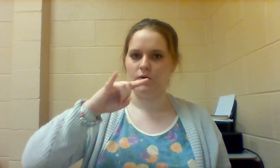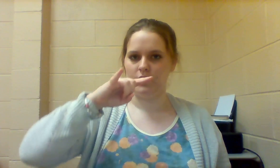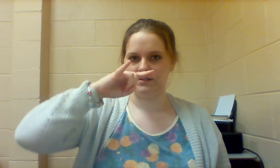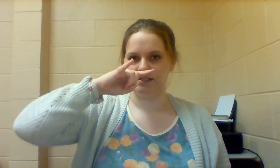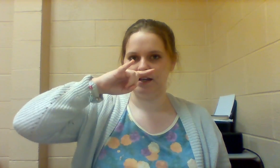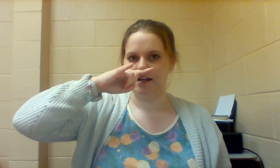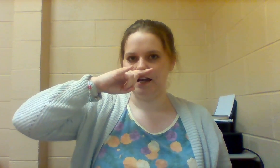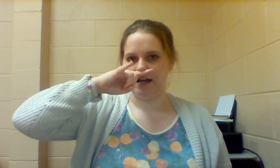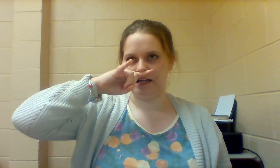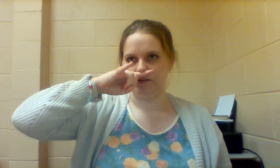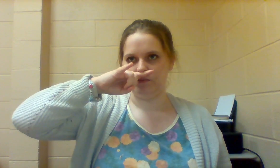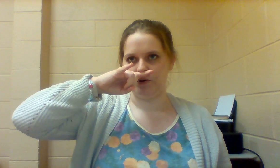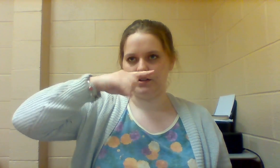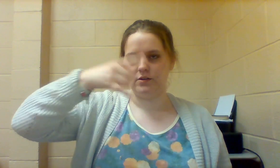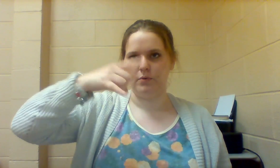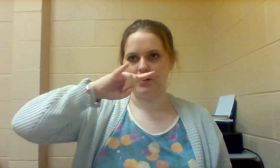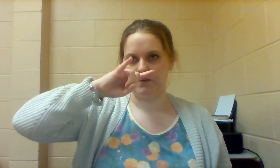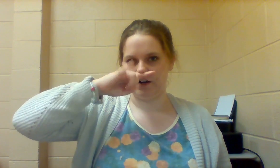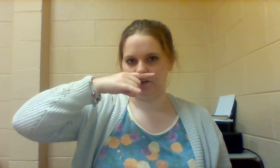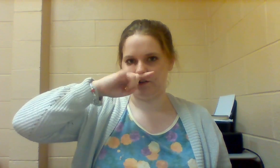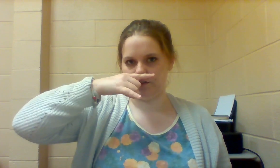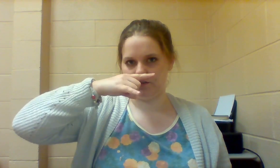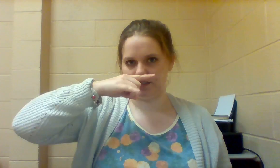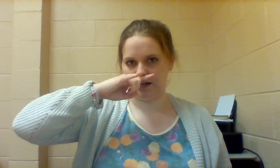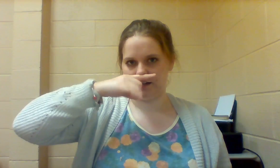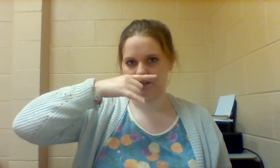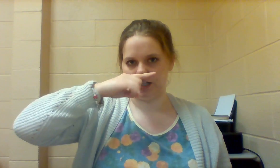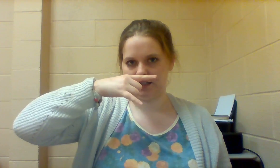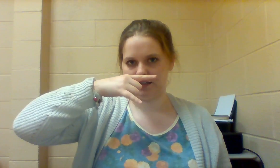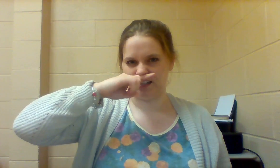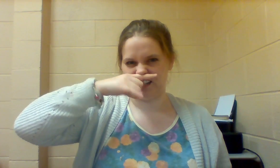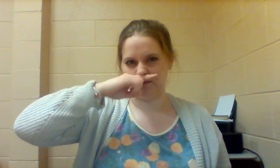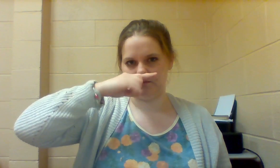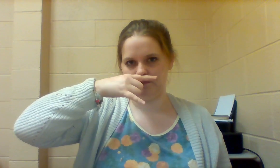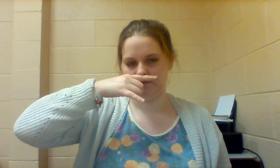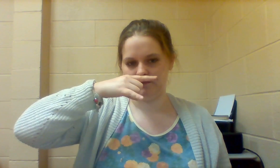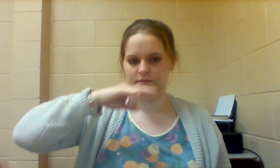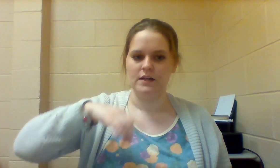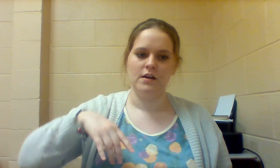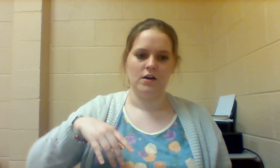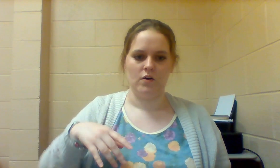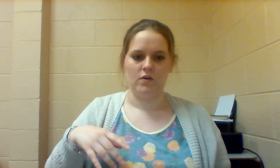or like "bull horns" and you put your pointer finger under your nose and kind of shake it KID